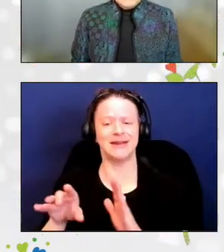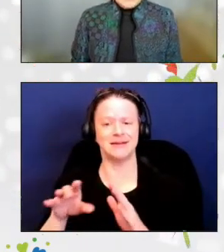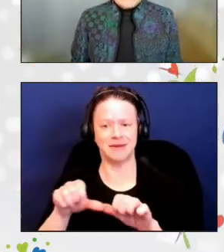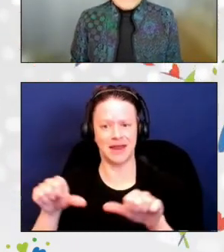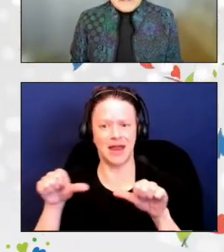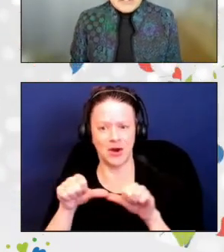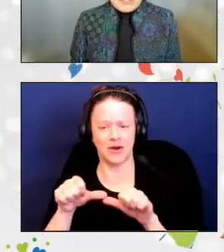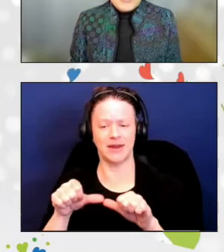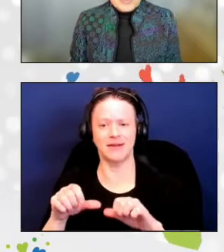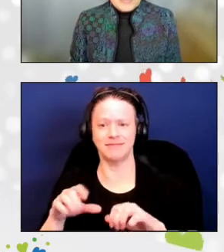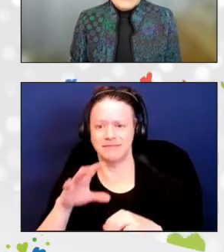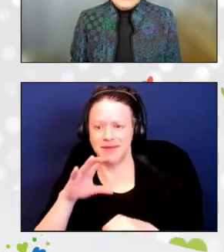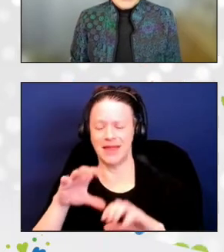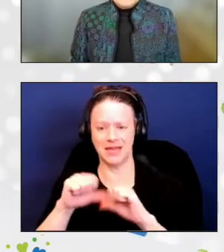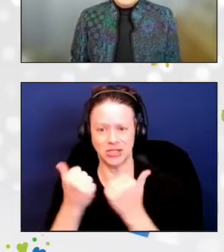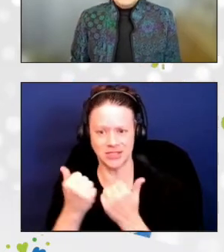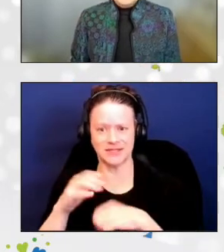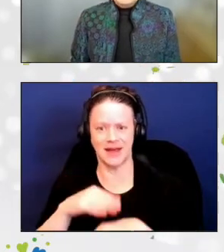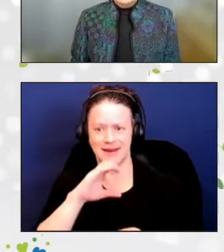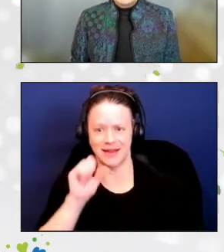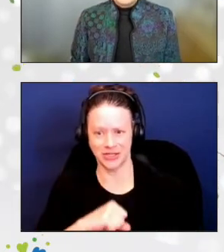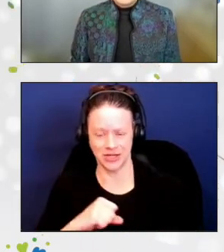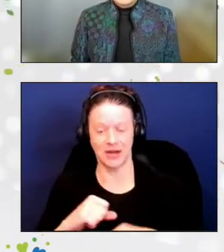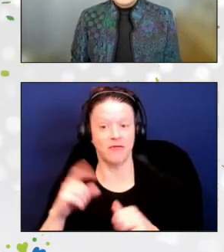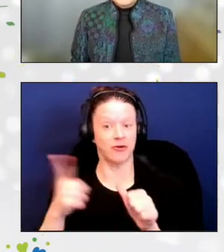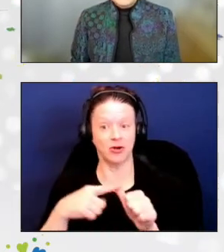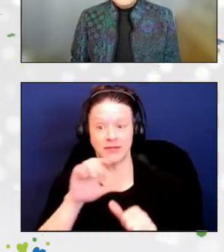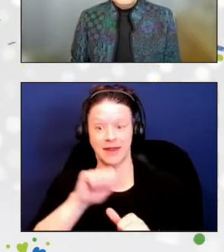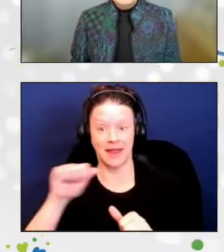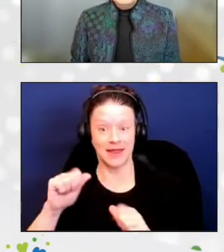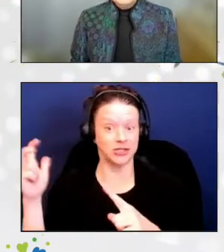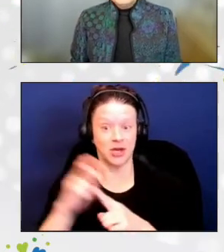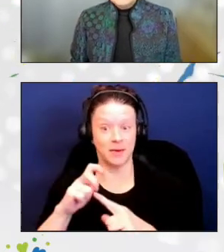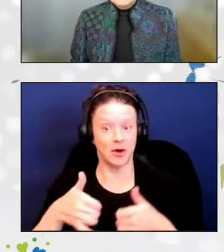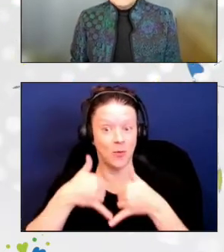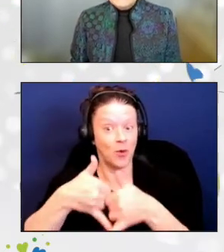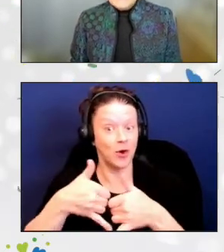Our first AAA champion award goes to, Nikki Dean.